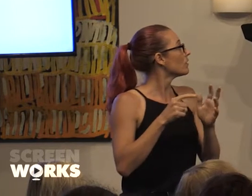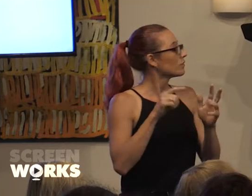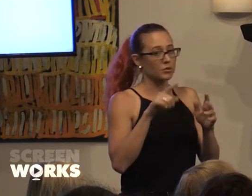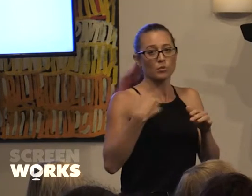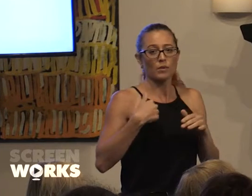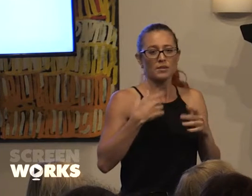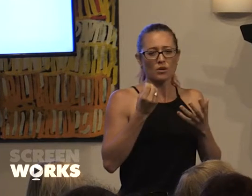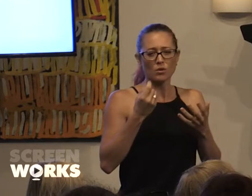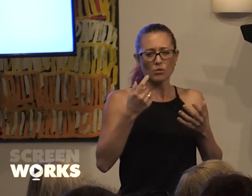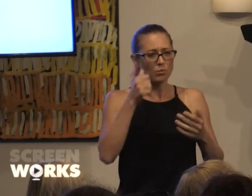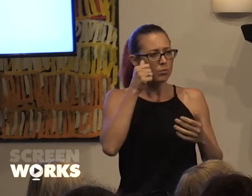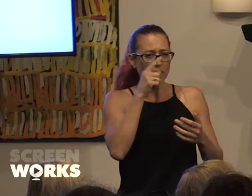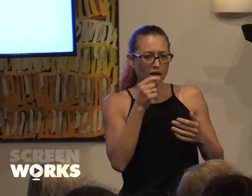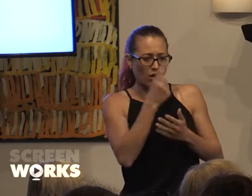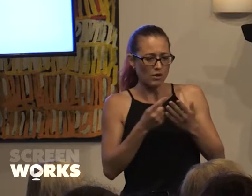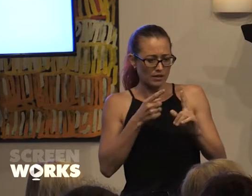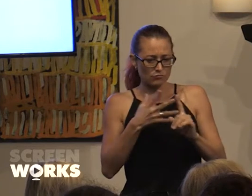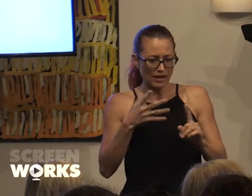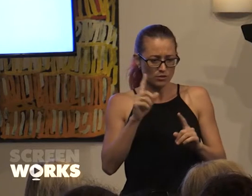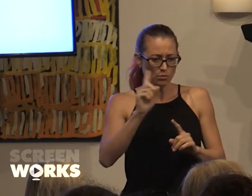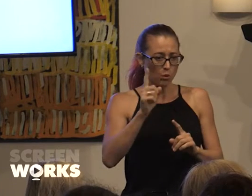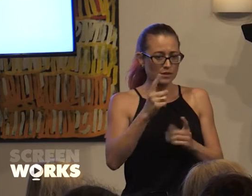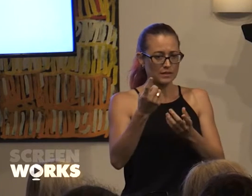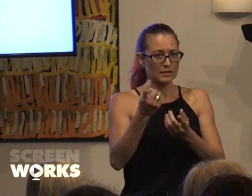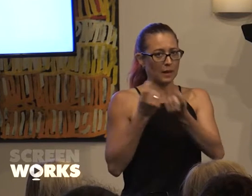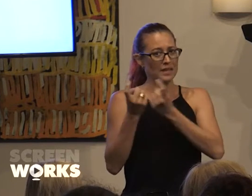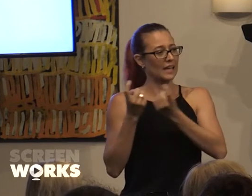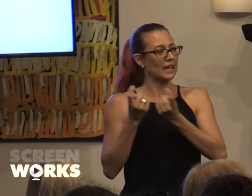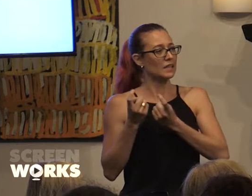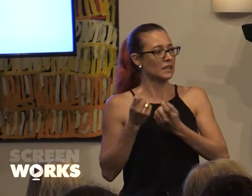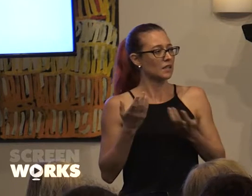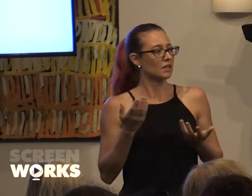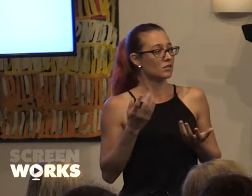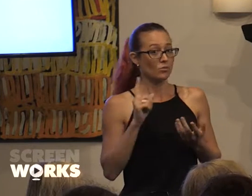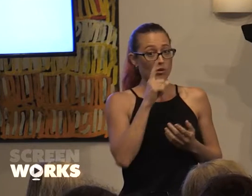can only react to what's coming in to us. So what can we do to make it easier?